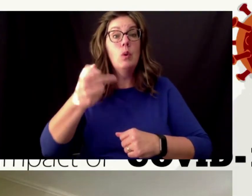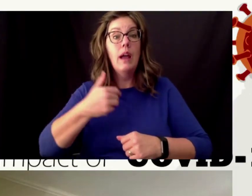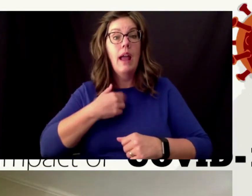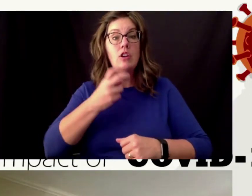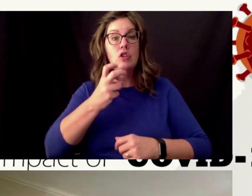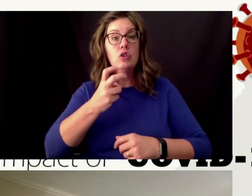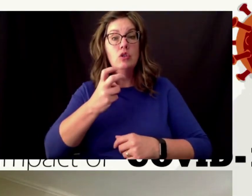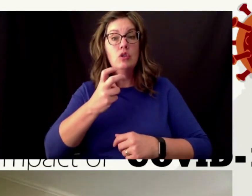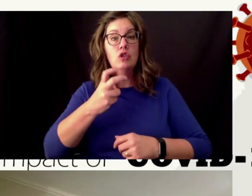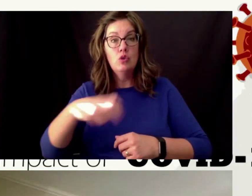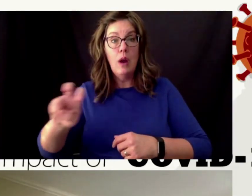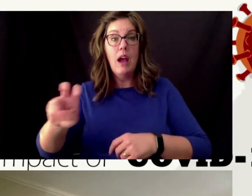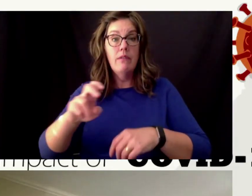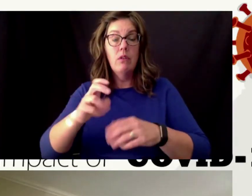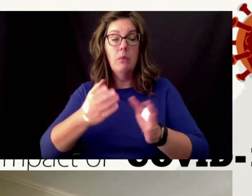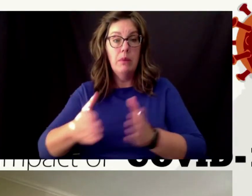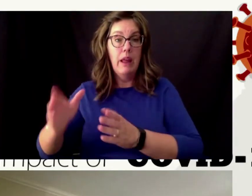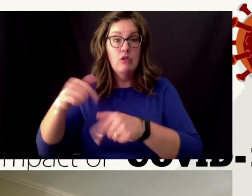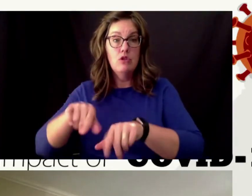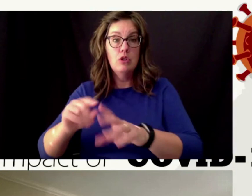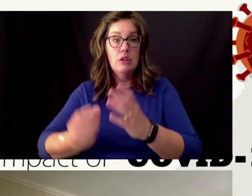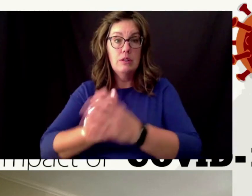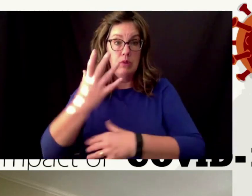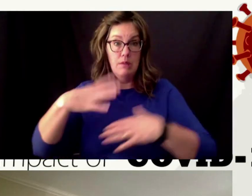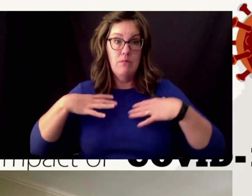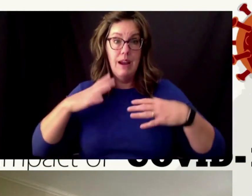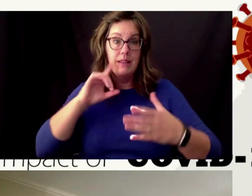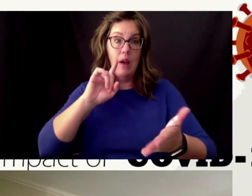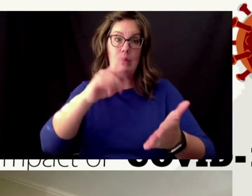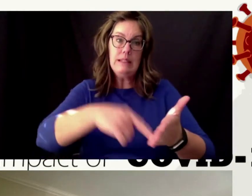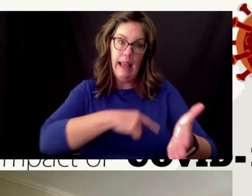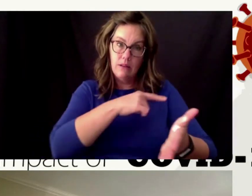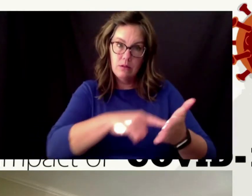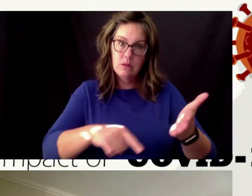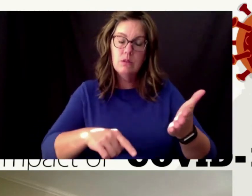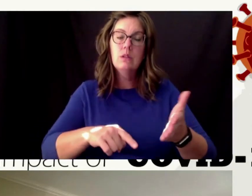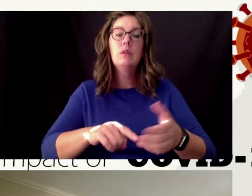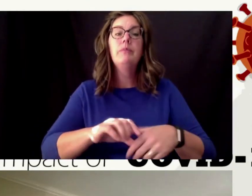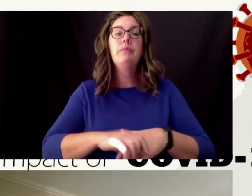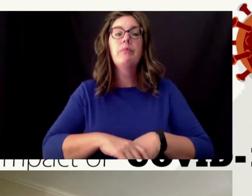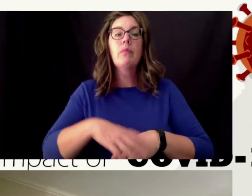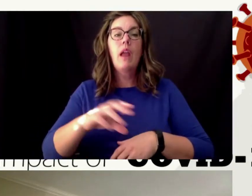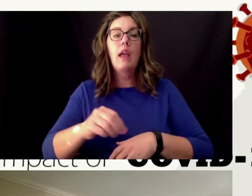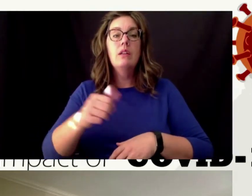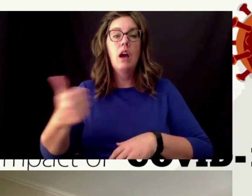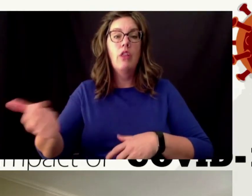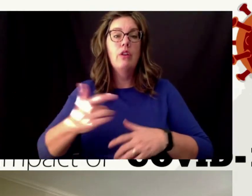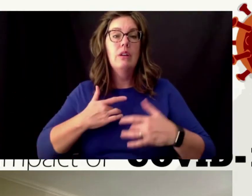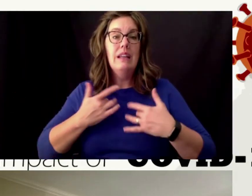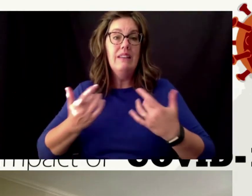those were canceled you knew that just sort of these other events like maybe a game or a